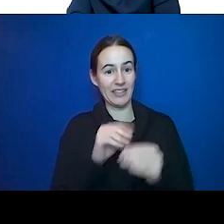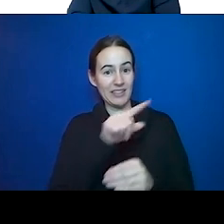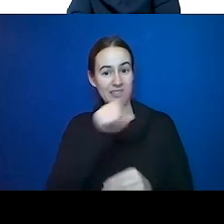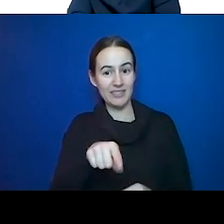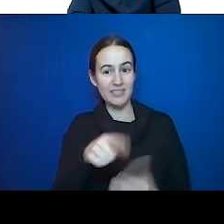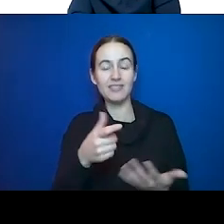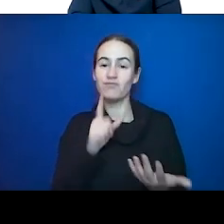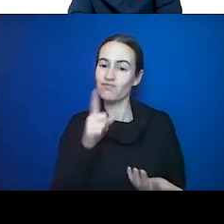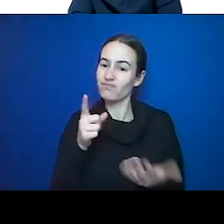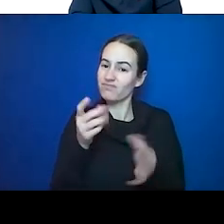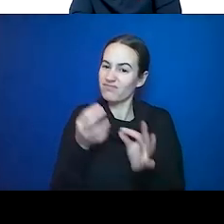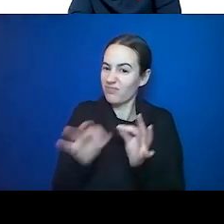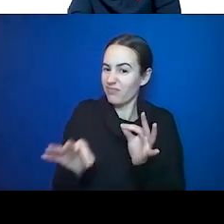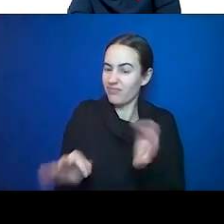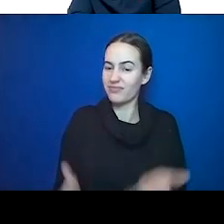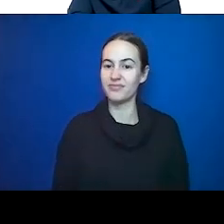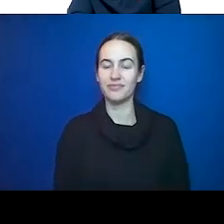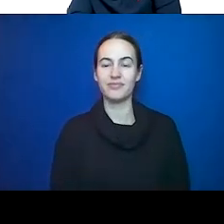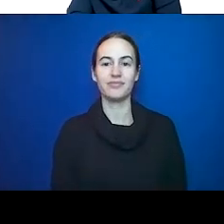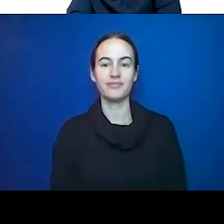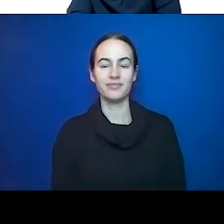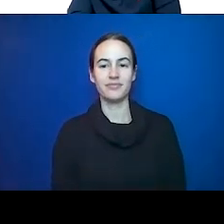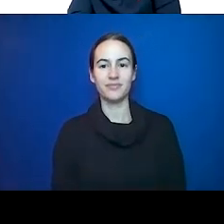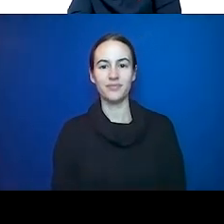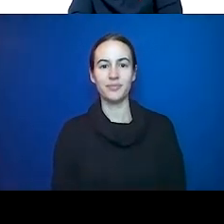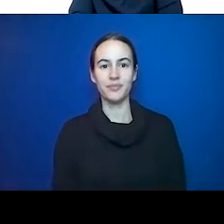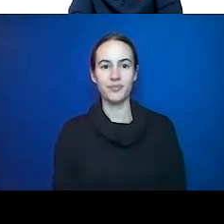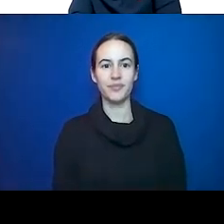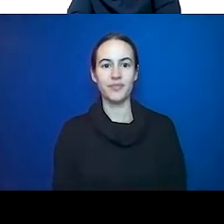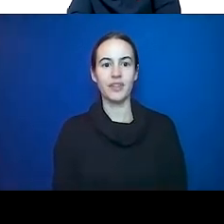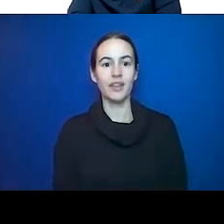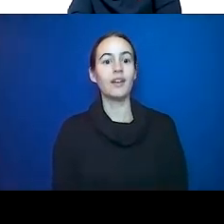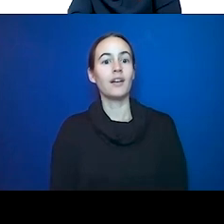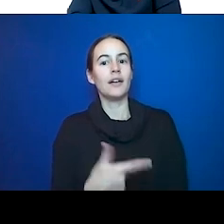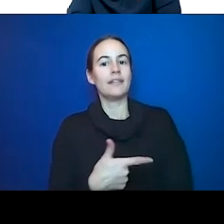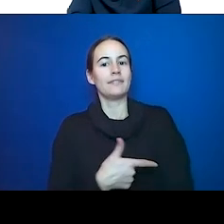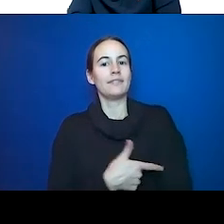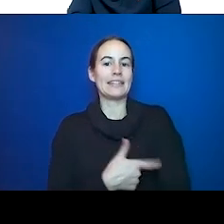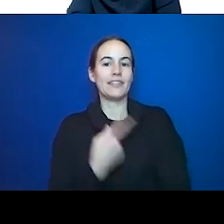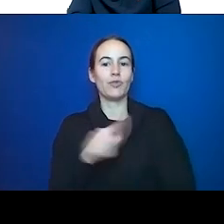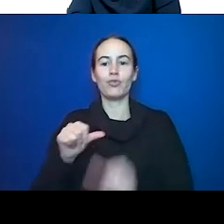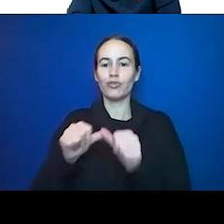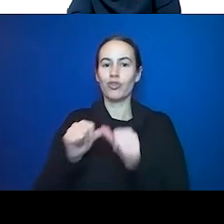I bring up this vaccine for chronic disease mainly because it struck me as I just got my